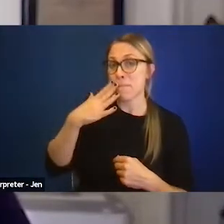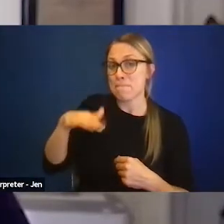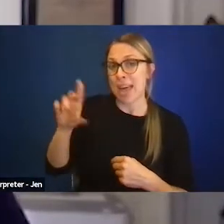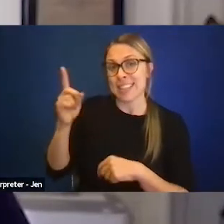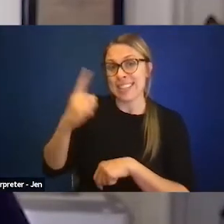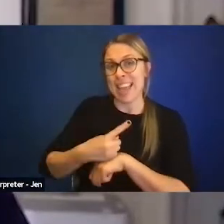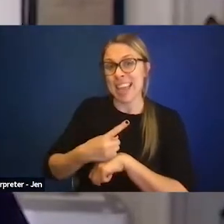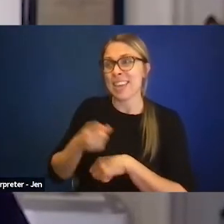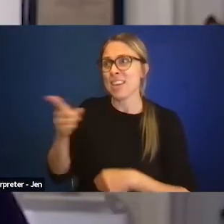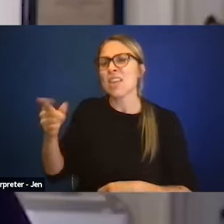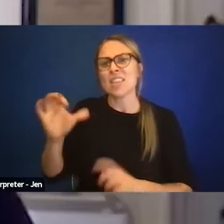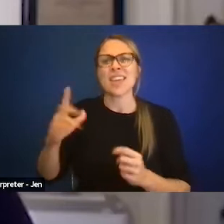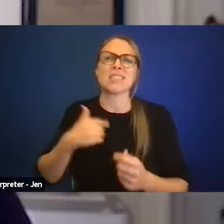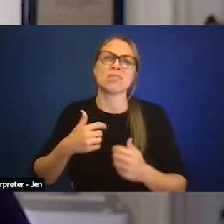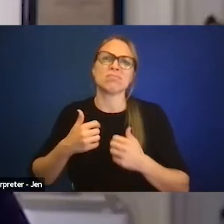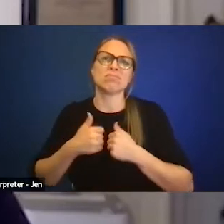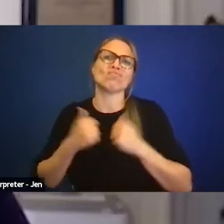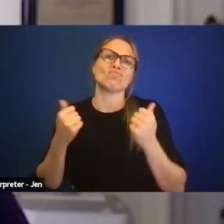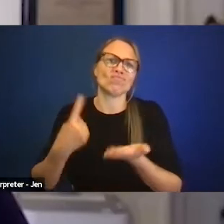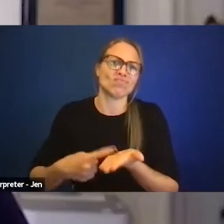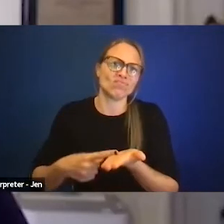they can discuss it and talk about what it is